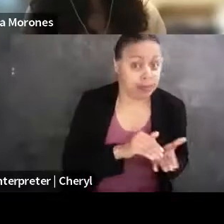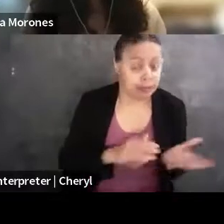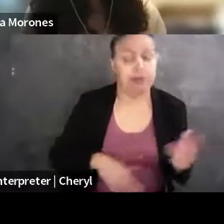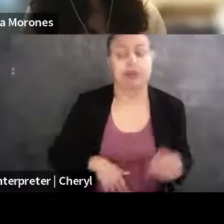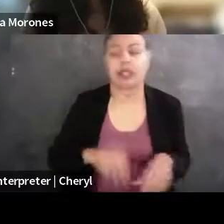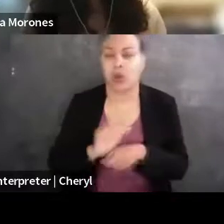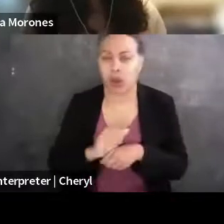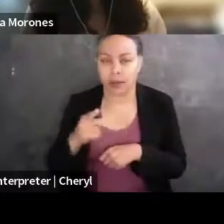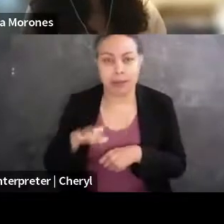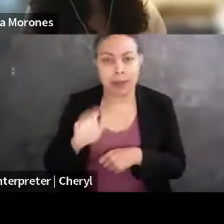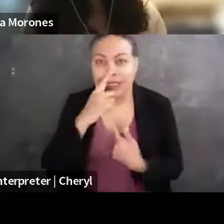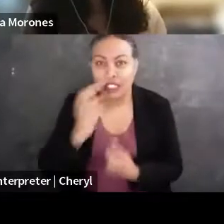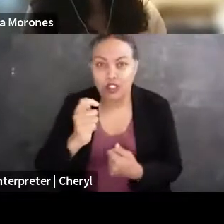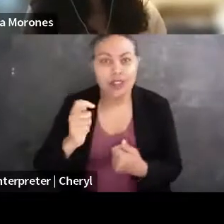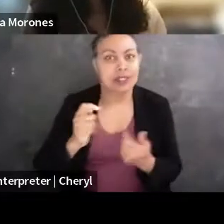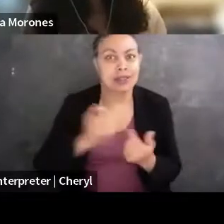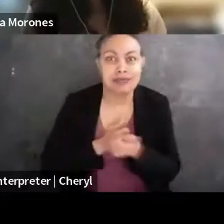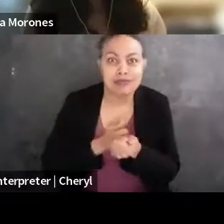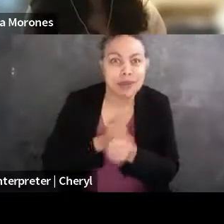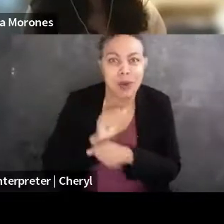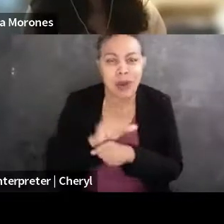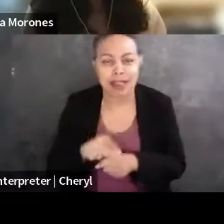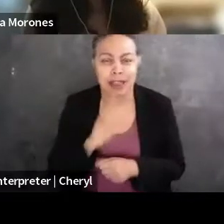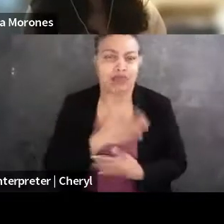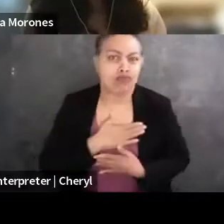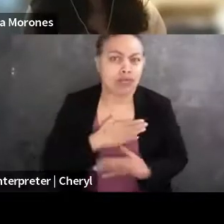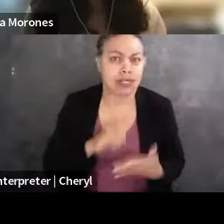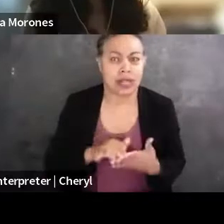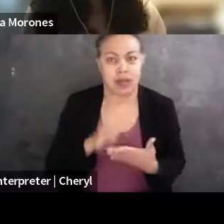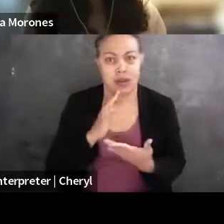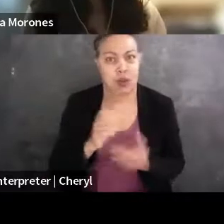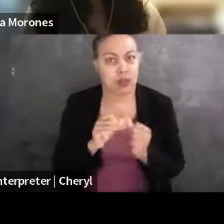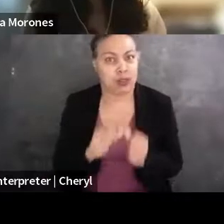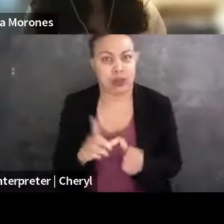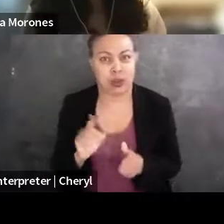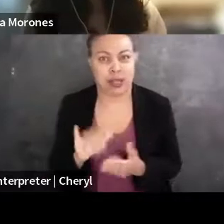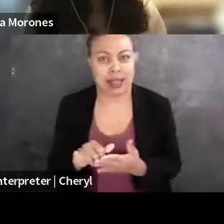that I loved, and I was really interested in continuing that, but I think there reached a moment